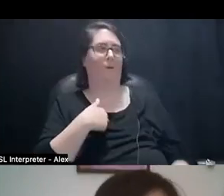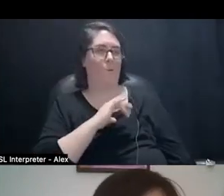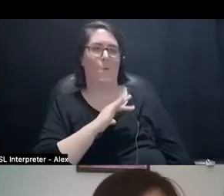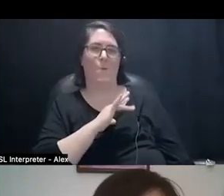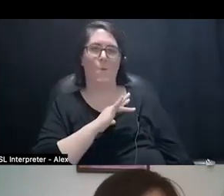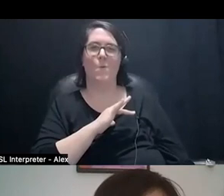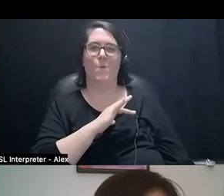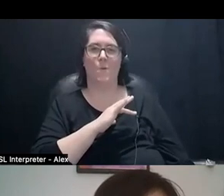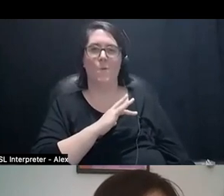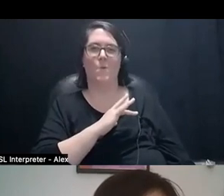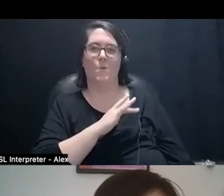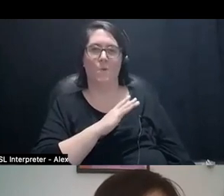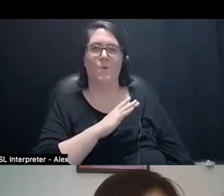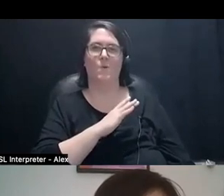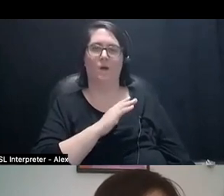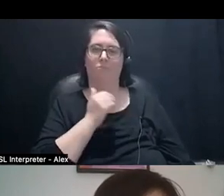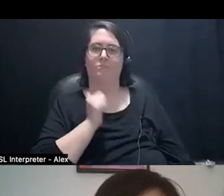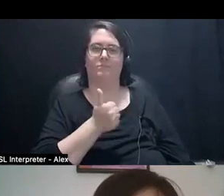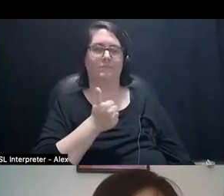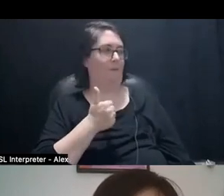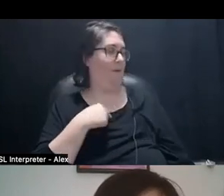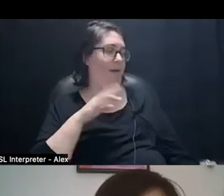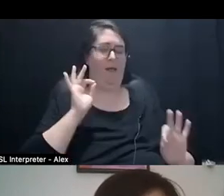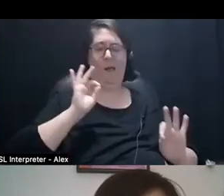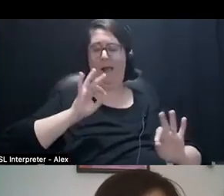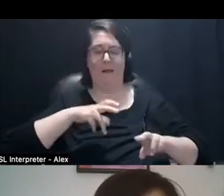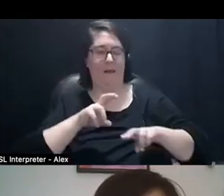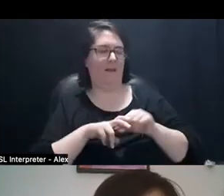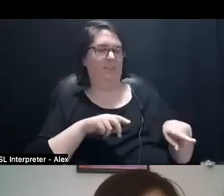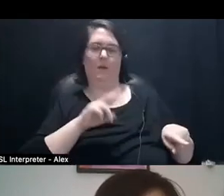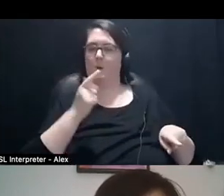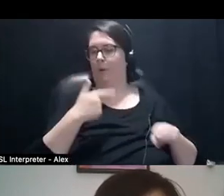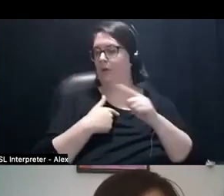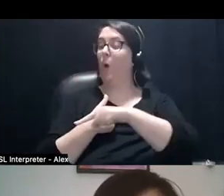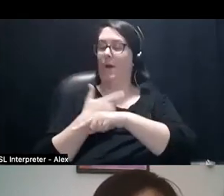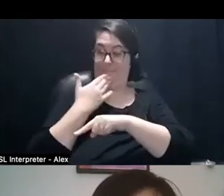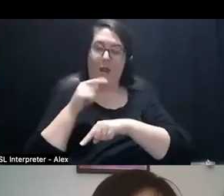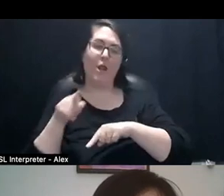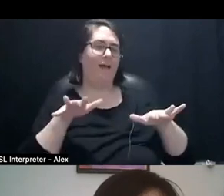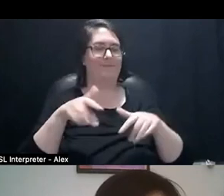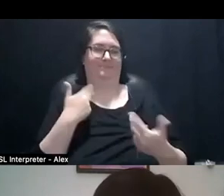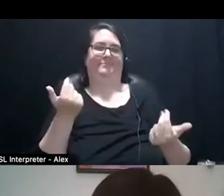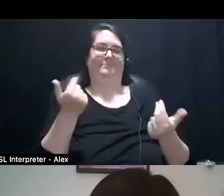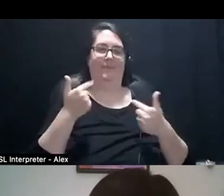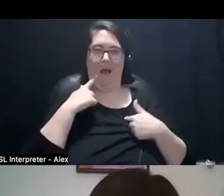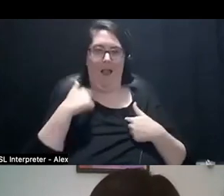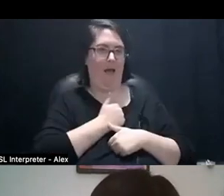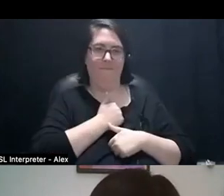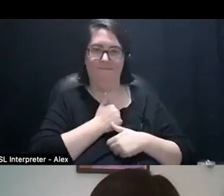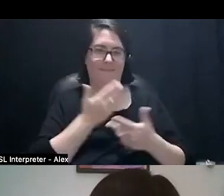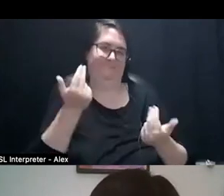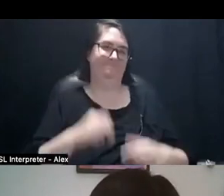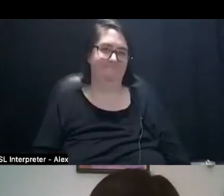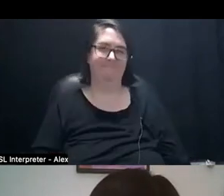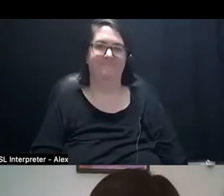the higher end of who would be in this space. I'm like, "Oh, perfect, perfect. No, not this one, not this one" *laugh*